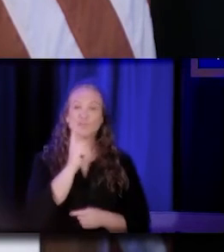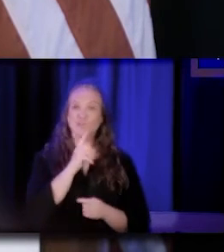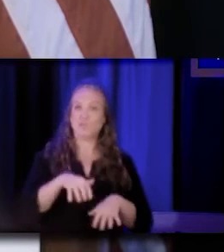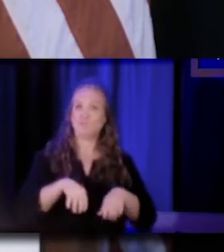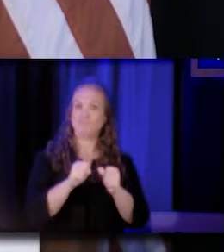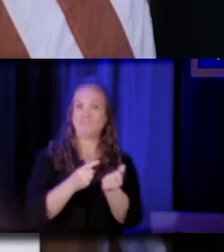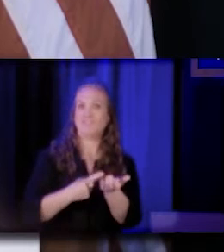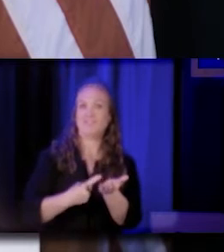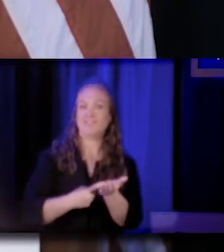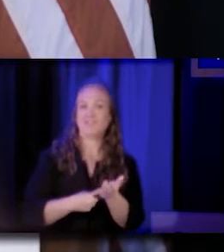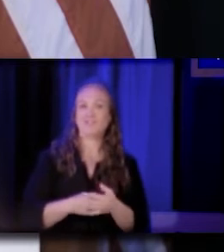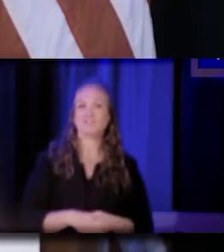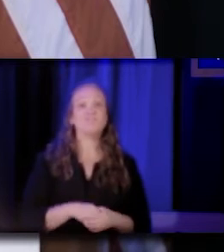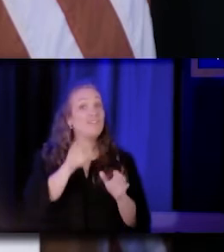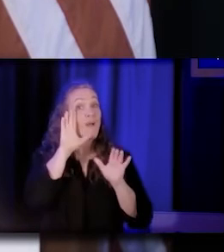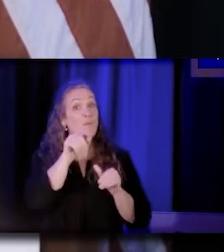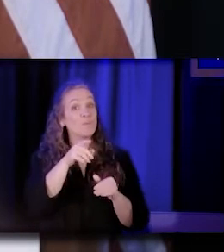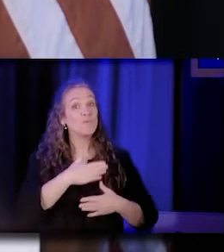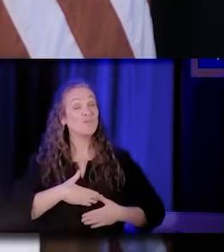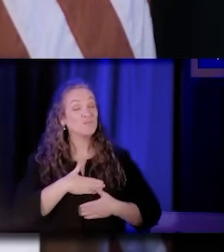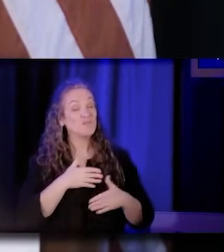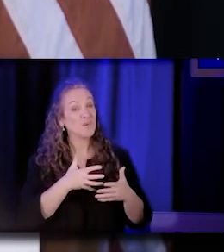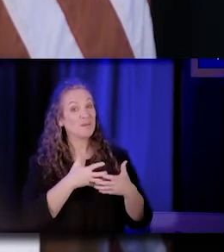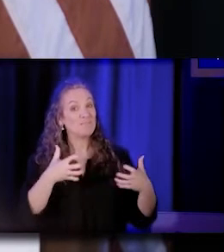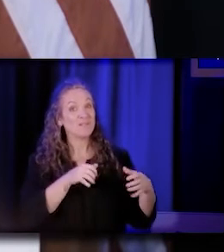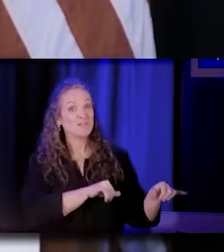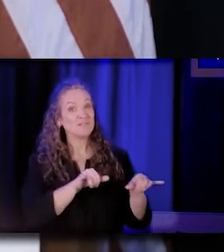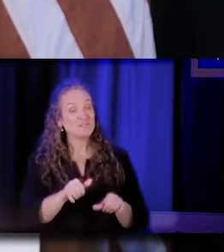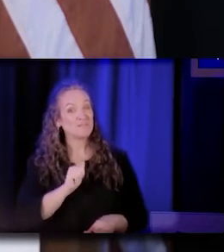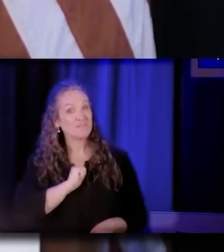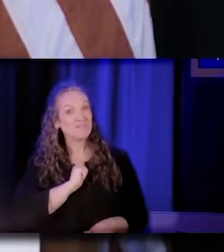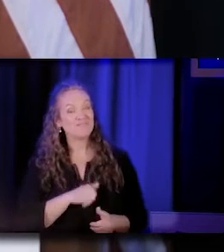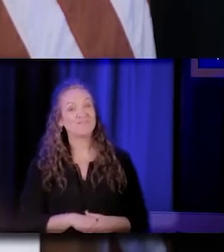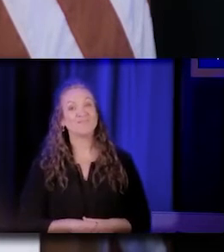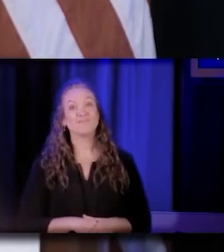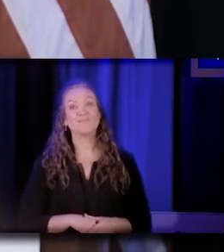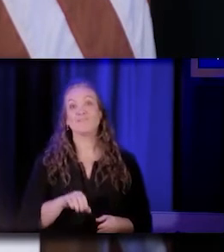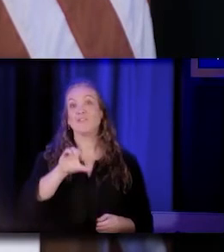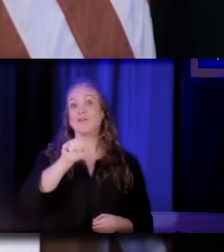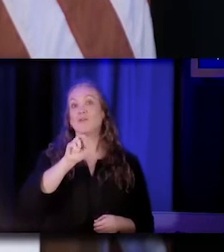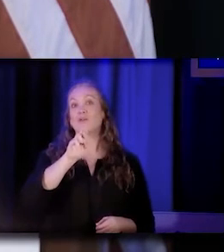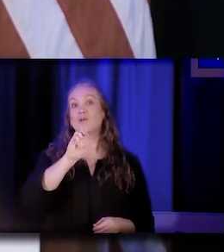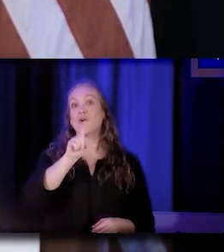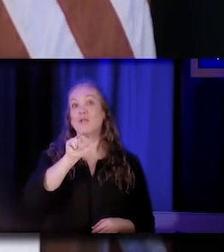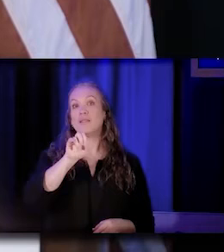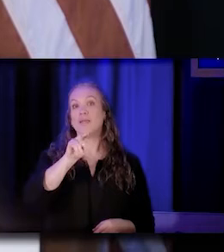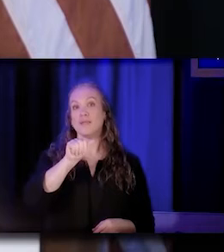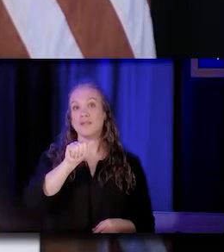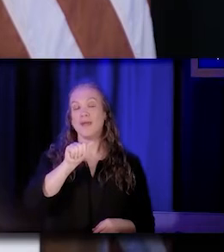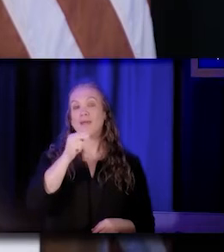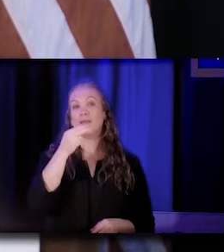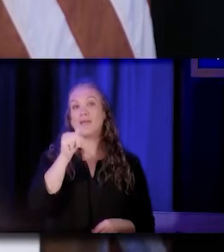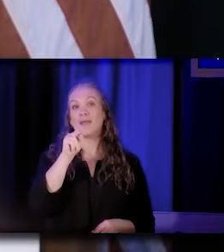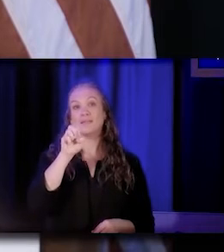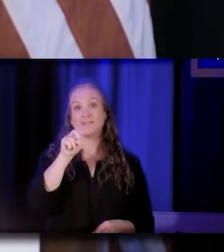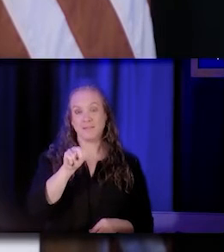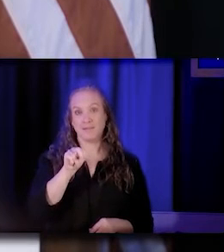and I hope that you'll all enjoy it as much as I know I will. Carlina Hansen, a Senior Program Officer at CHCF leads the foundation's work